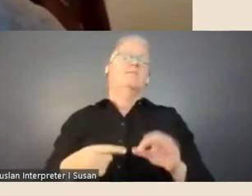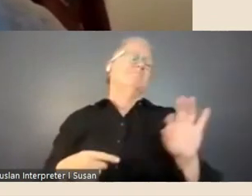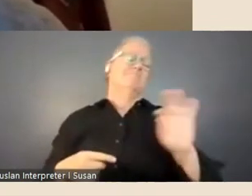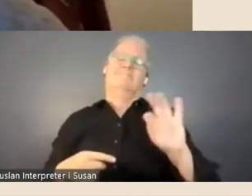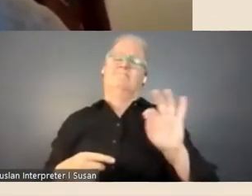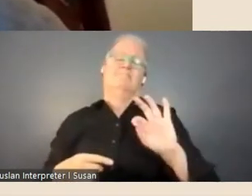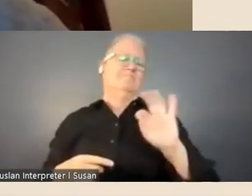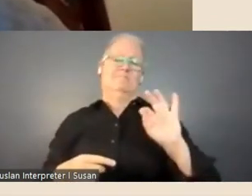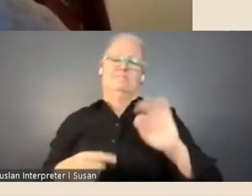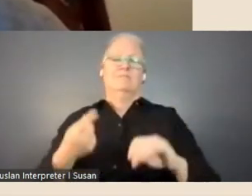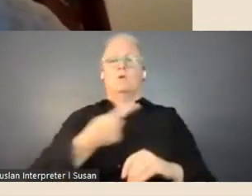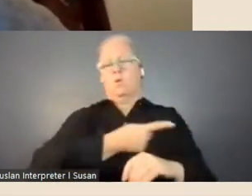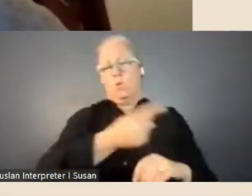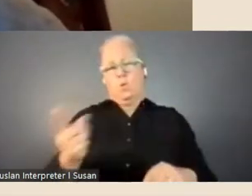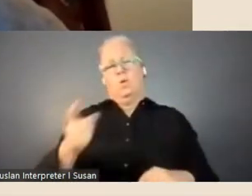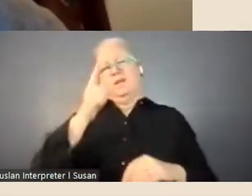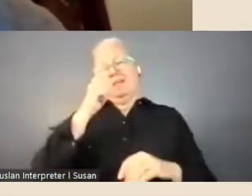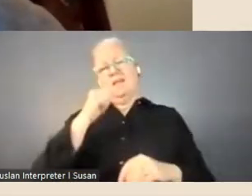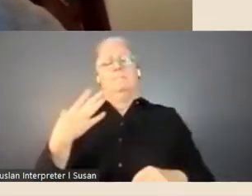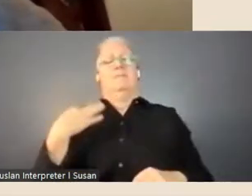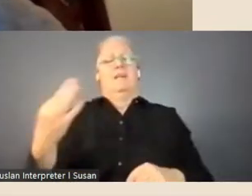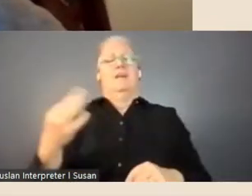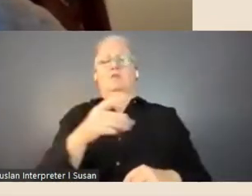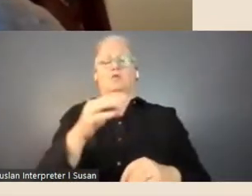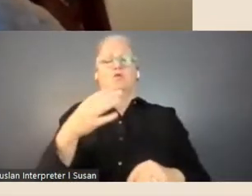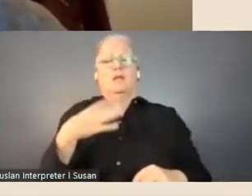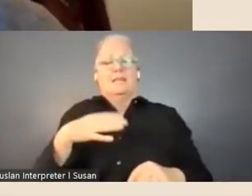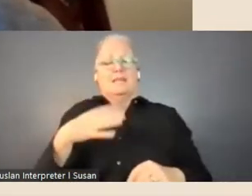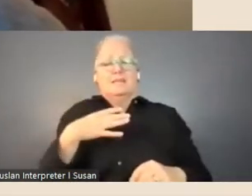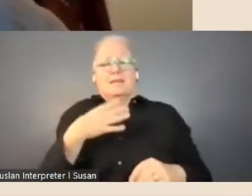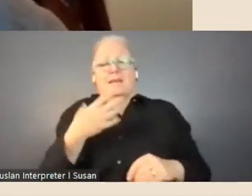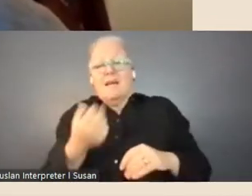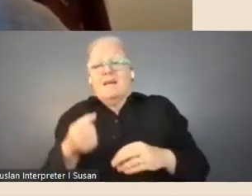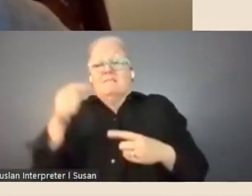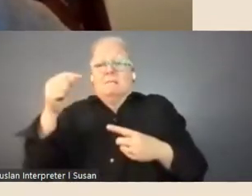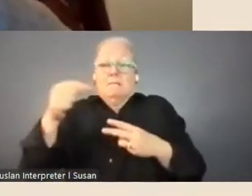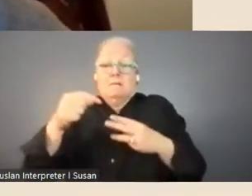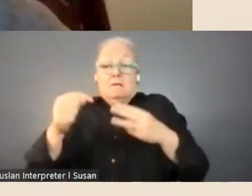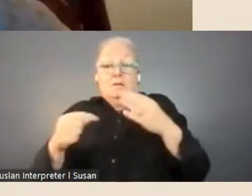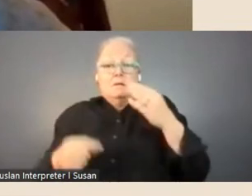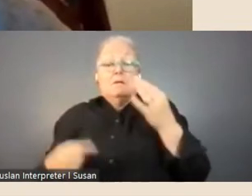eligible to apply, you don't need to already have specific academic qualifications in order to apply.